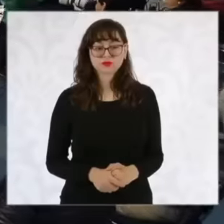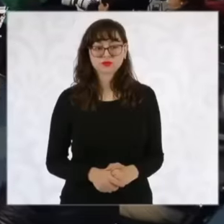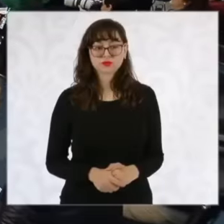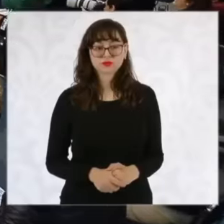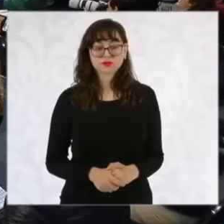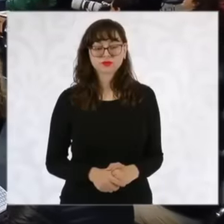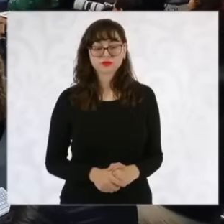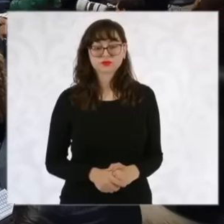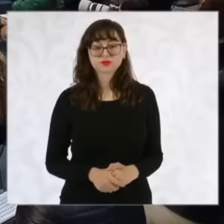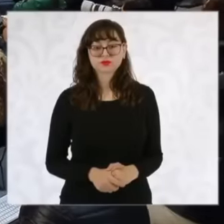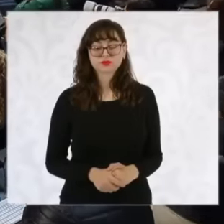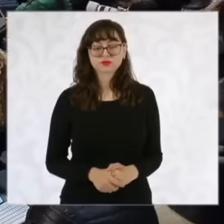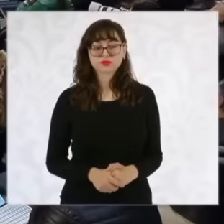No, I'm going to be here